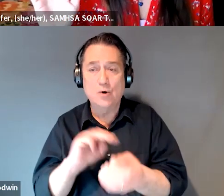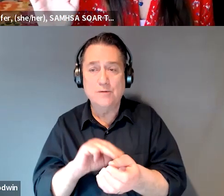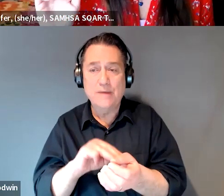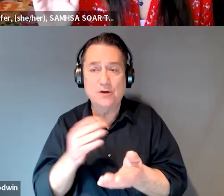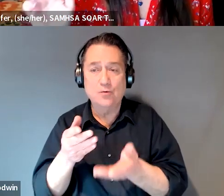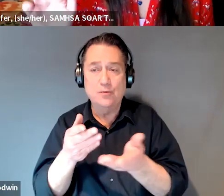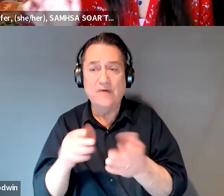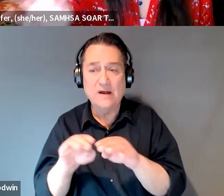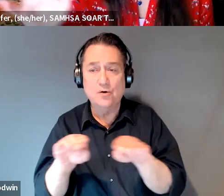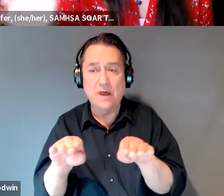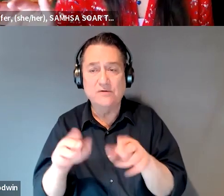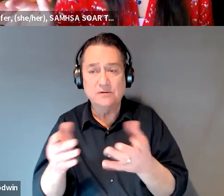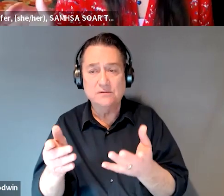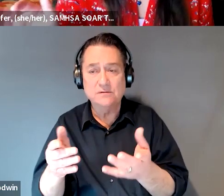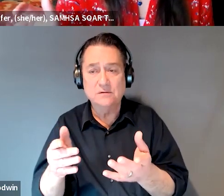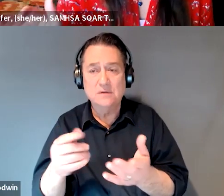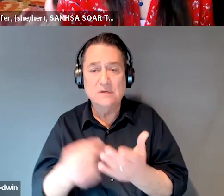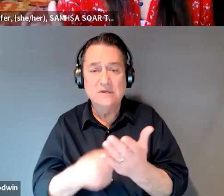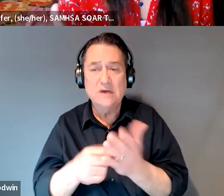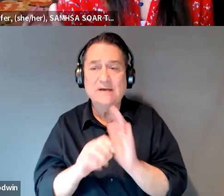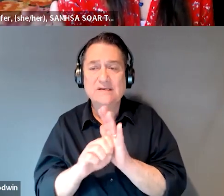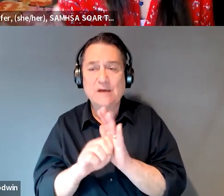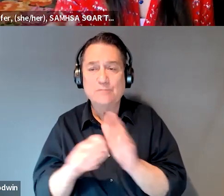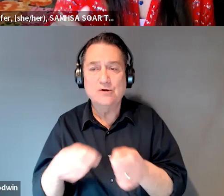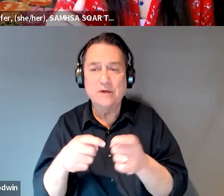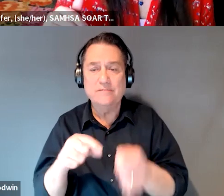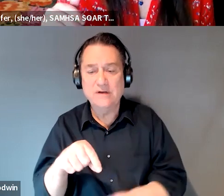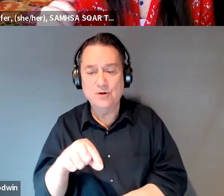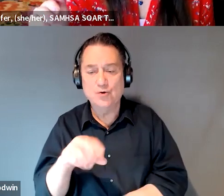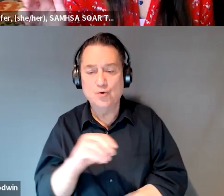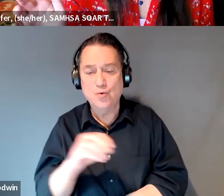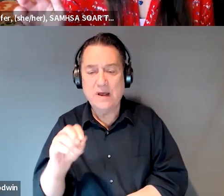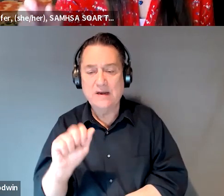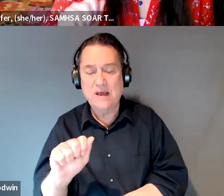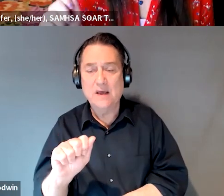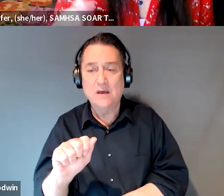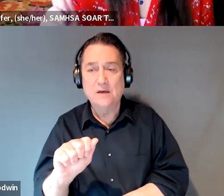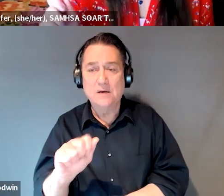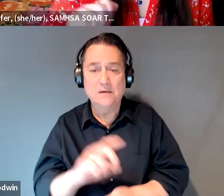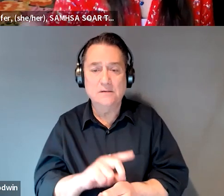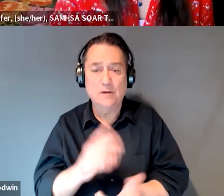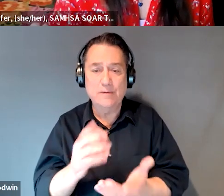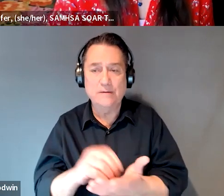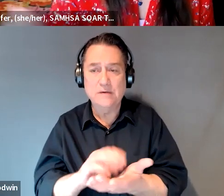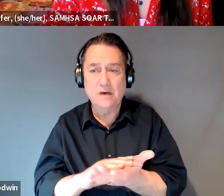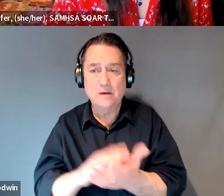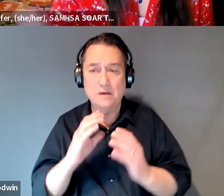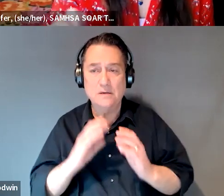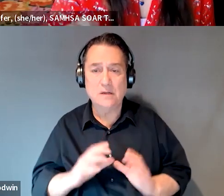if sometimes, there was an example provided in the Q and A, that the doctor might document that the client is doing fine,